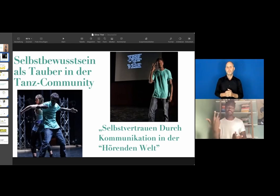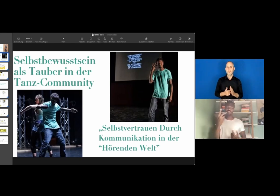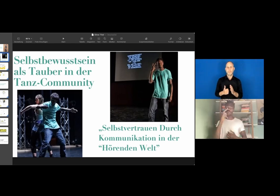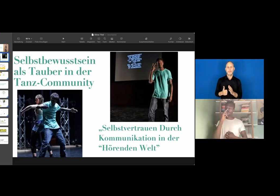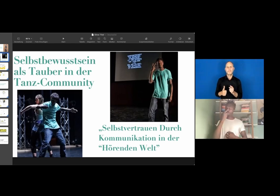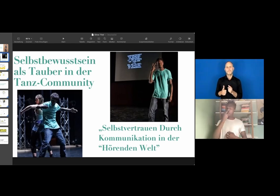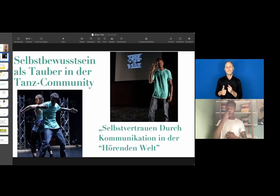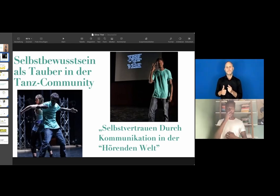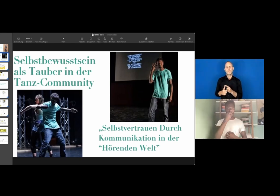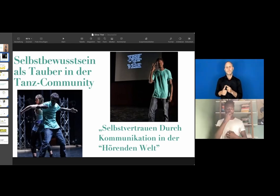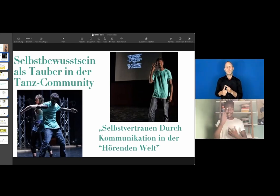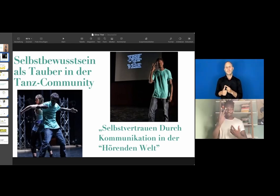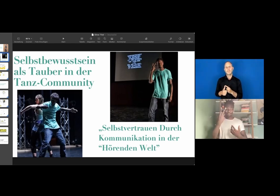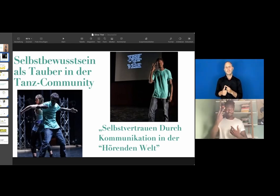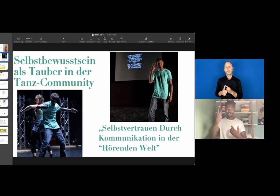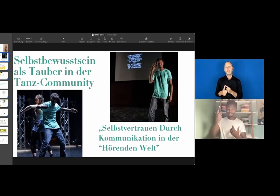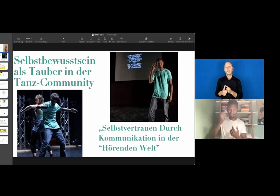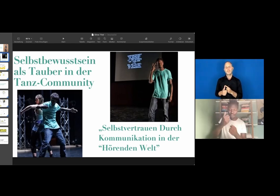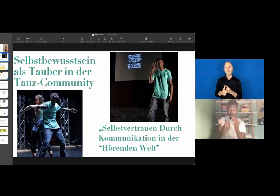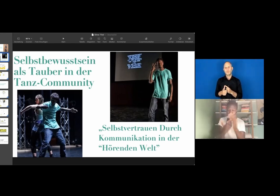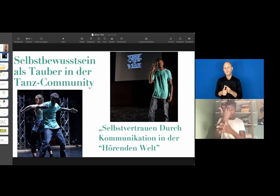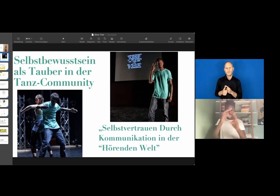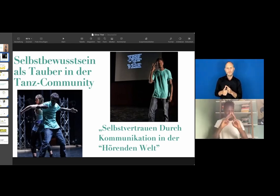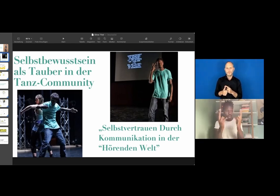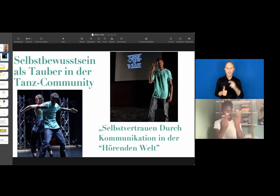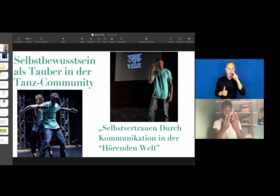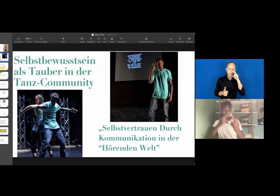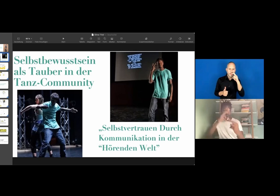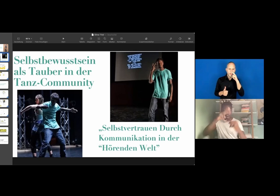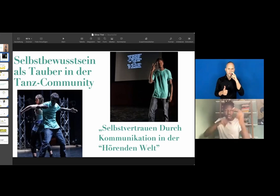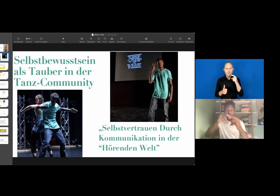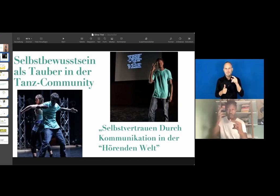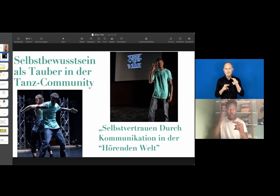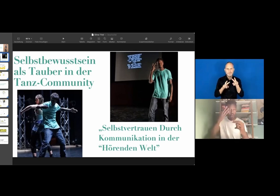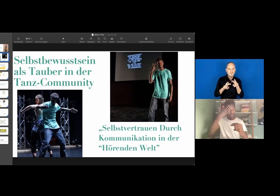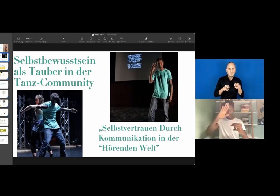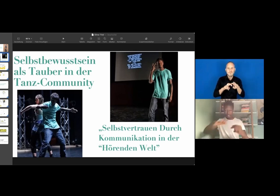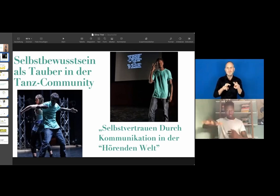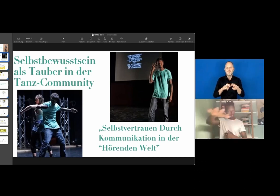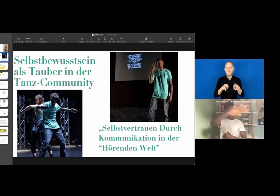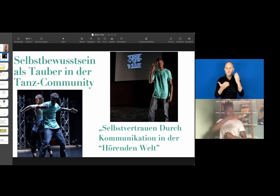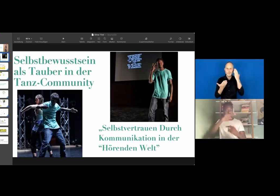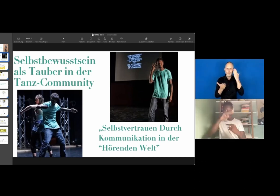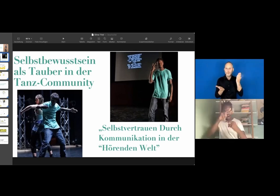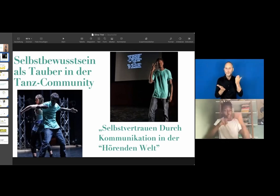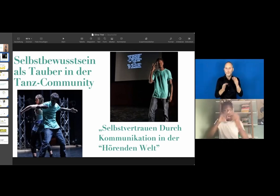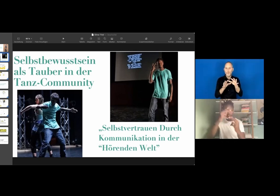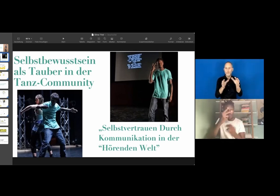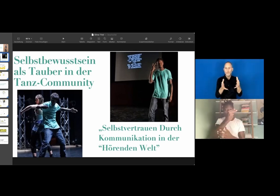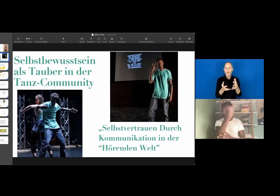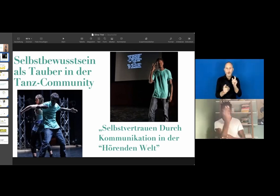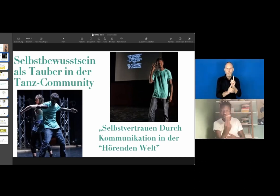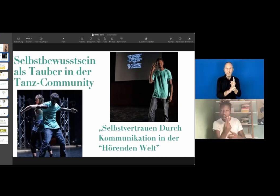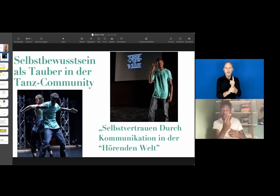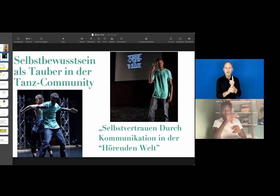So first of all, if you want to succeed, what you need is curiosity. Because it will constantly be an unknown ground.